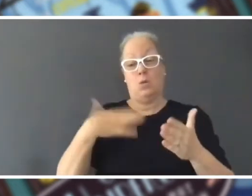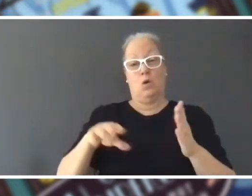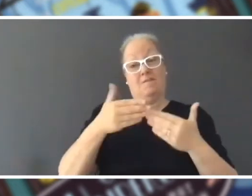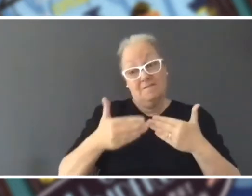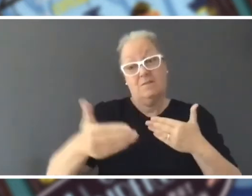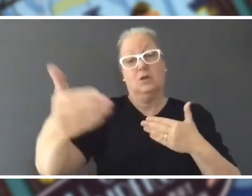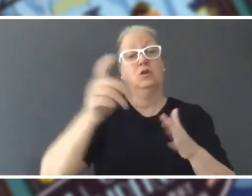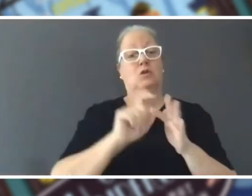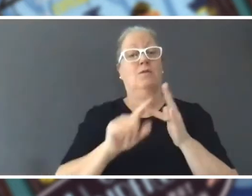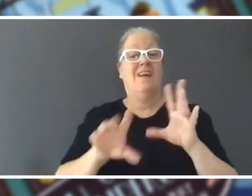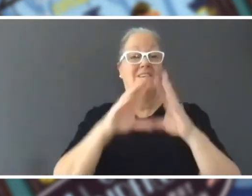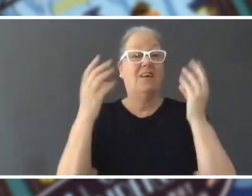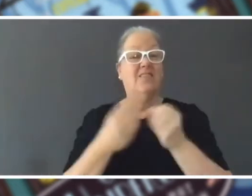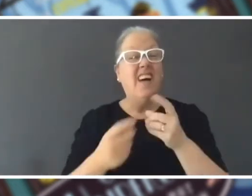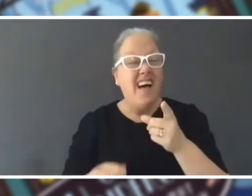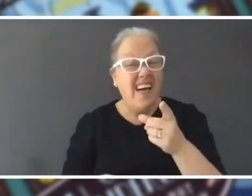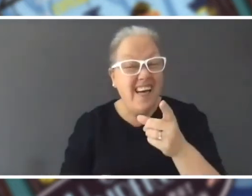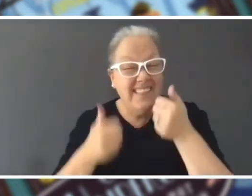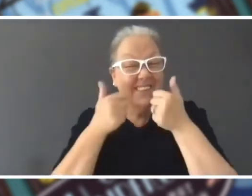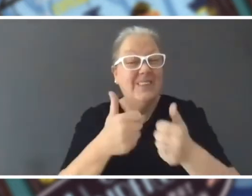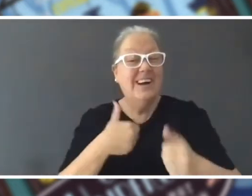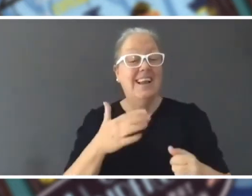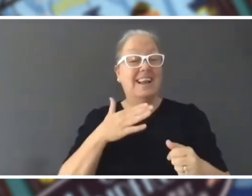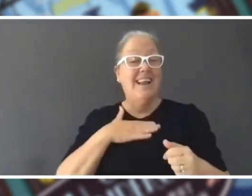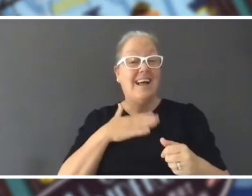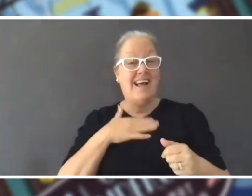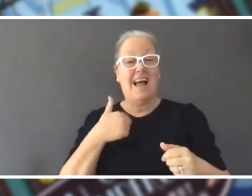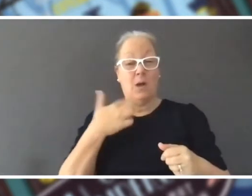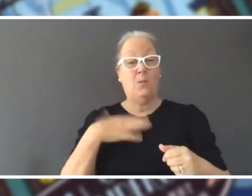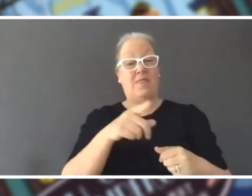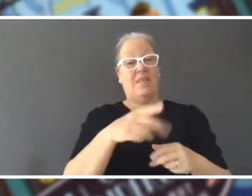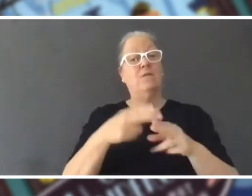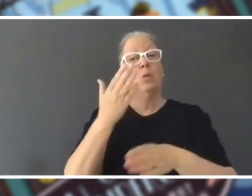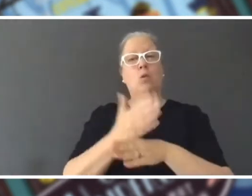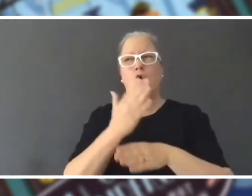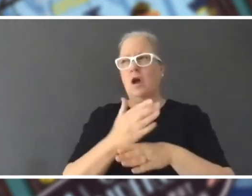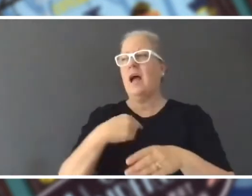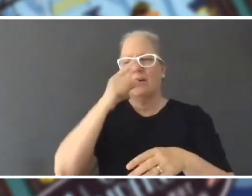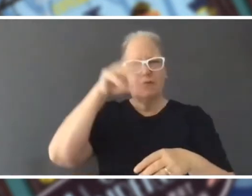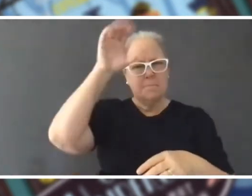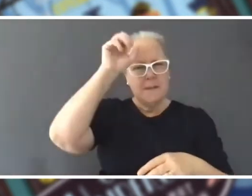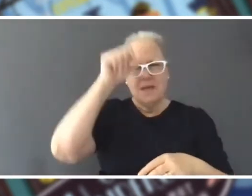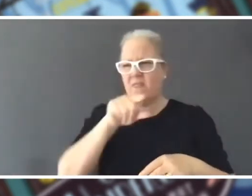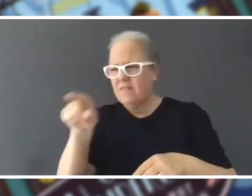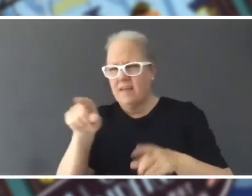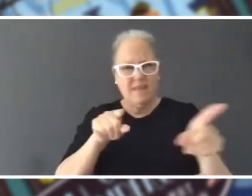Tess: That is so cool. I think I'm going to use that for work so I can remember who I've promised what and what I need to get done by. That's great, maybe kids